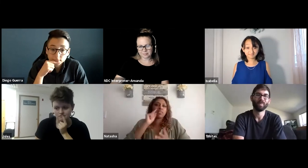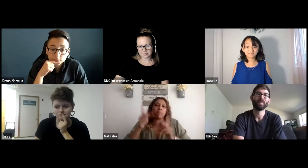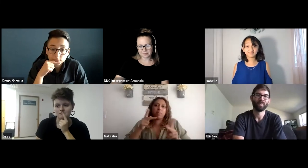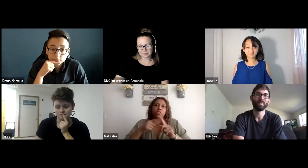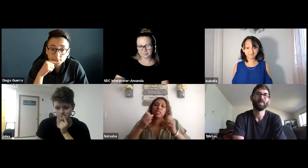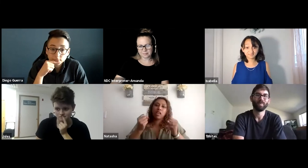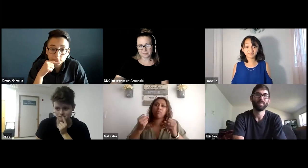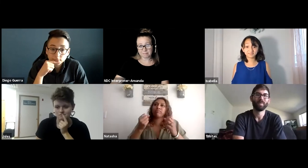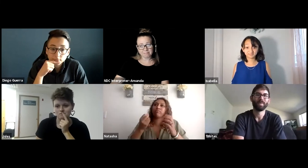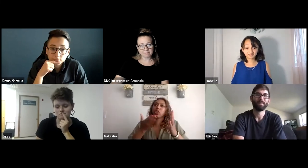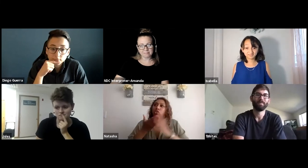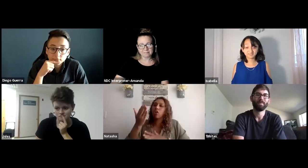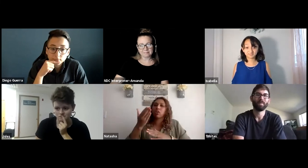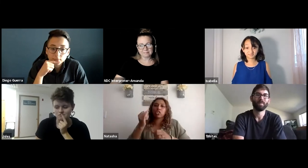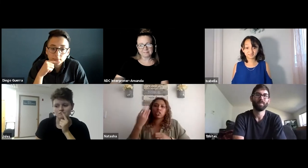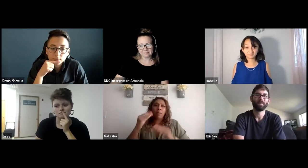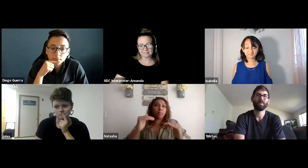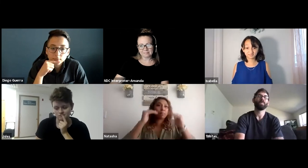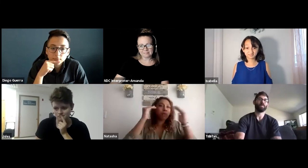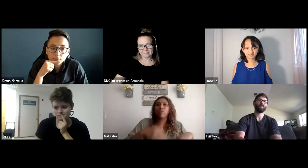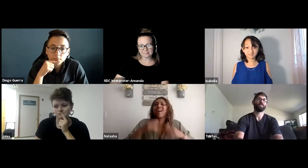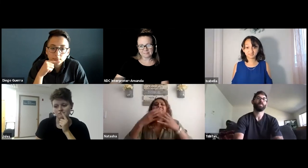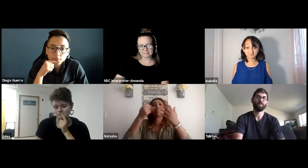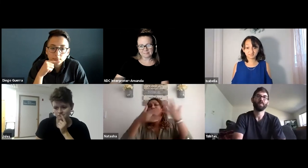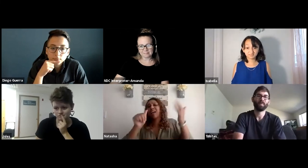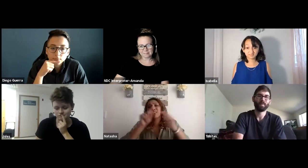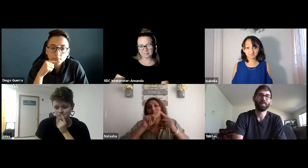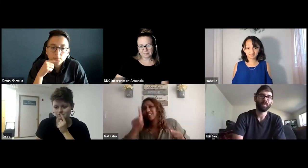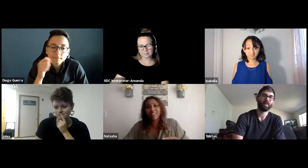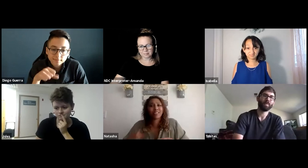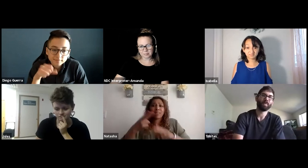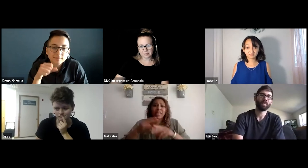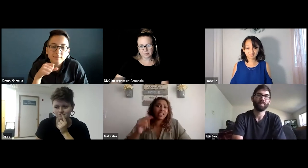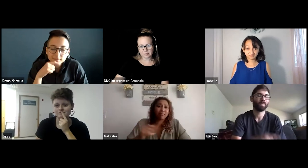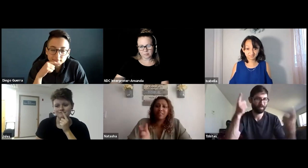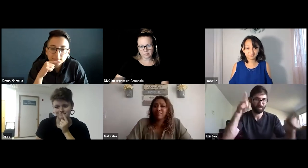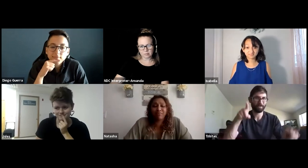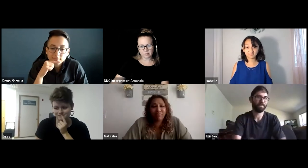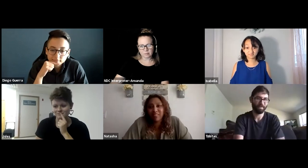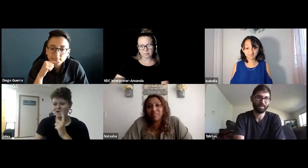That's my goal, is to accomplish that for Deaf folks and individuals. So that they can get jobs, so that they can gain employment.